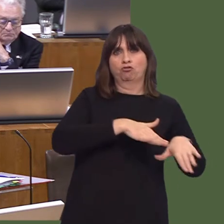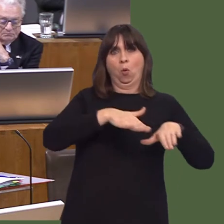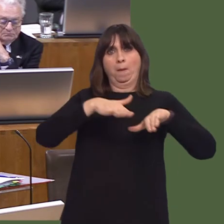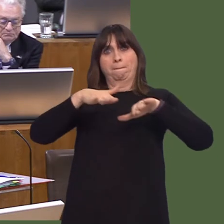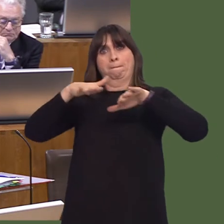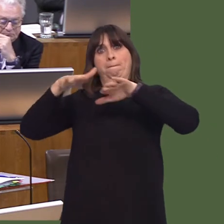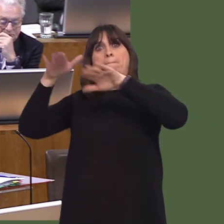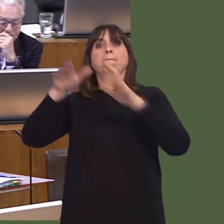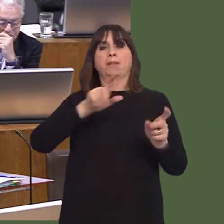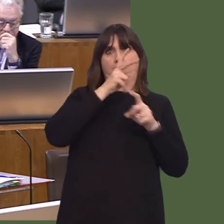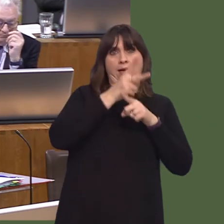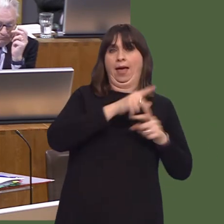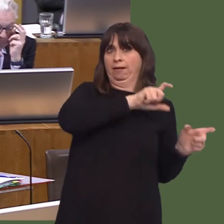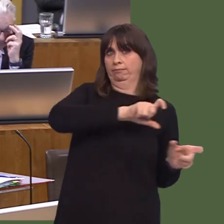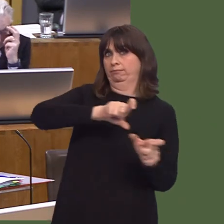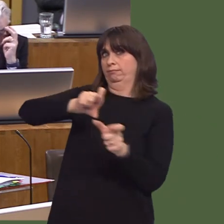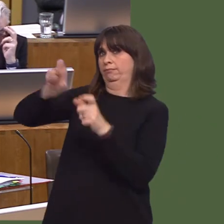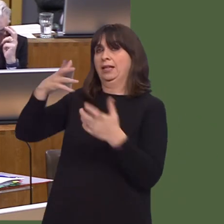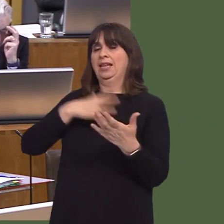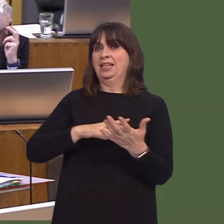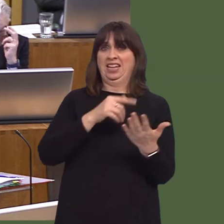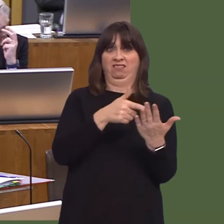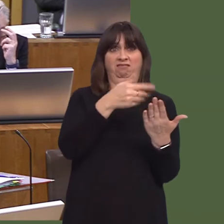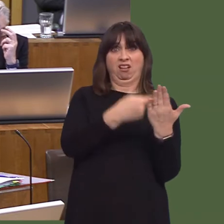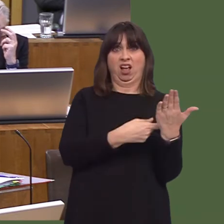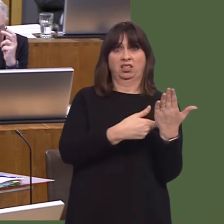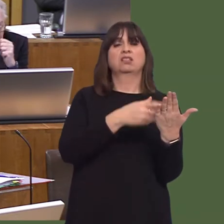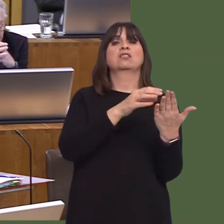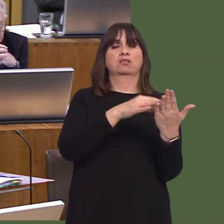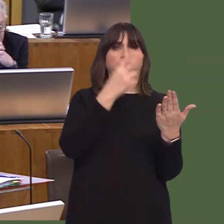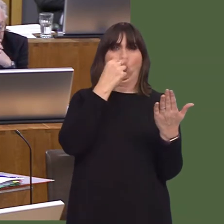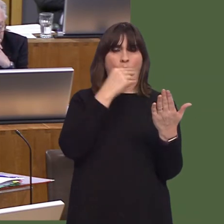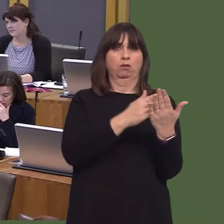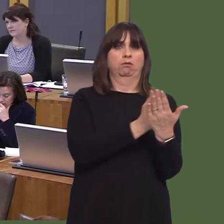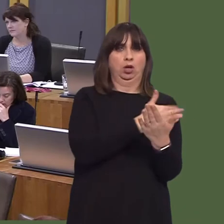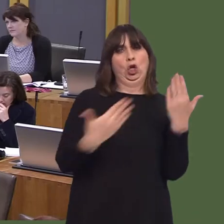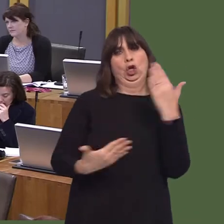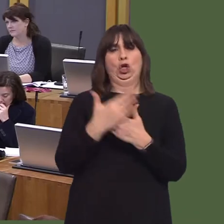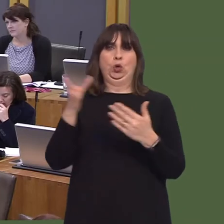under the existing PSPO and that shifting begging off the streets will only make it